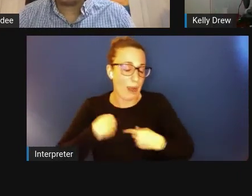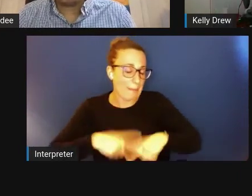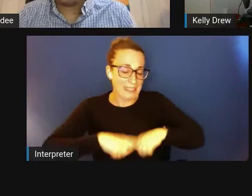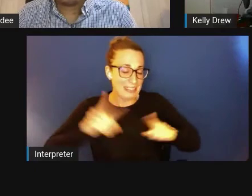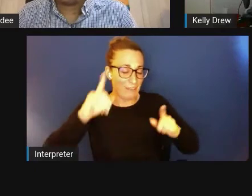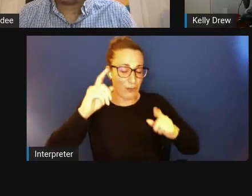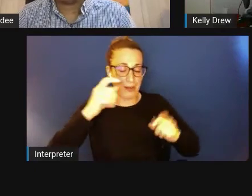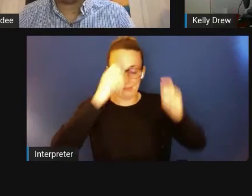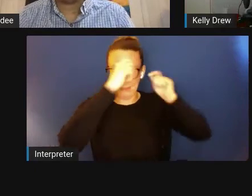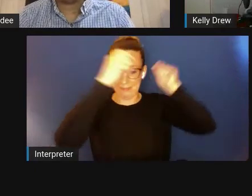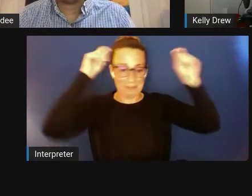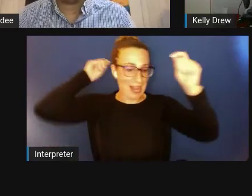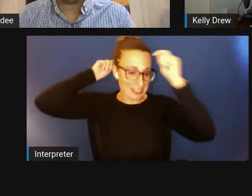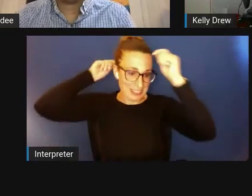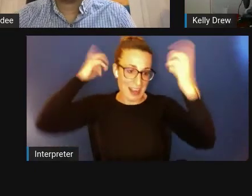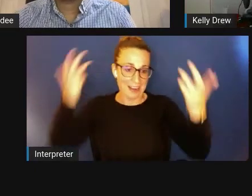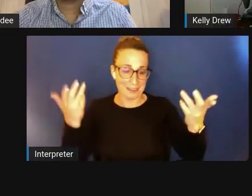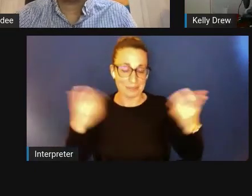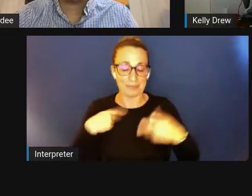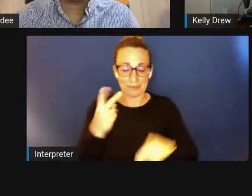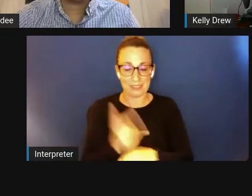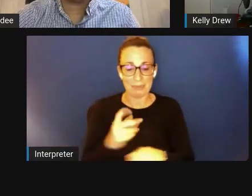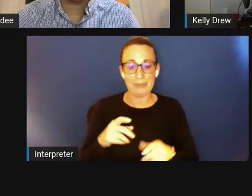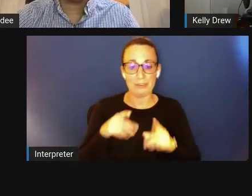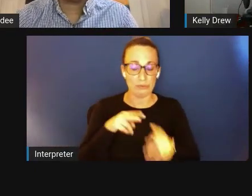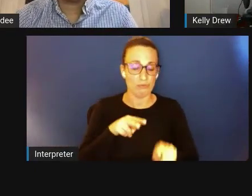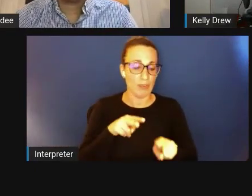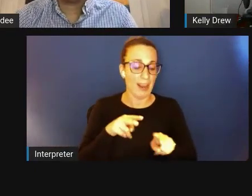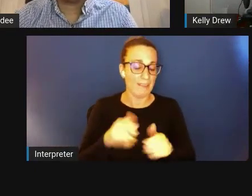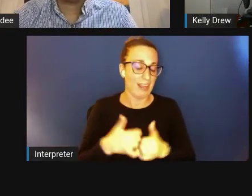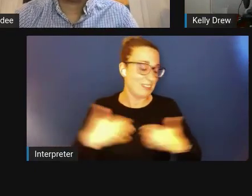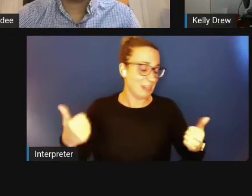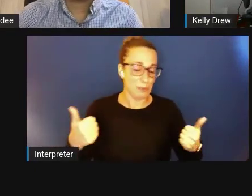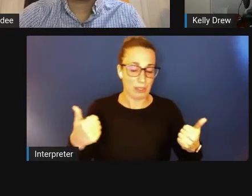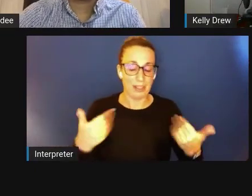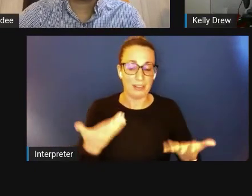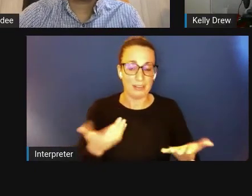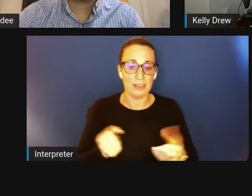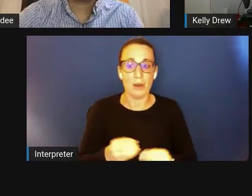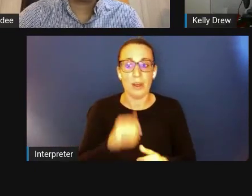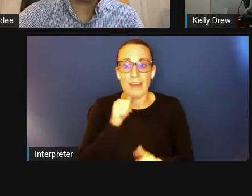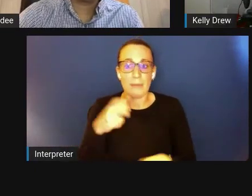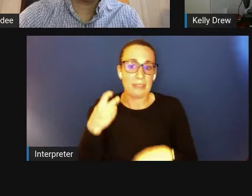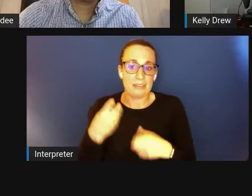and I just keep track of it separately. And it hasn't been as difficult as what I thought it would be.